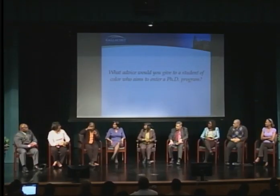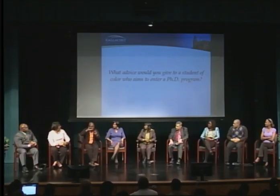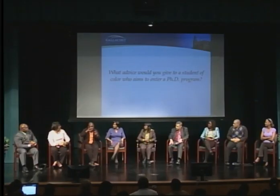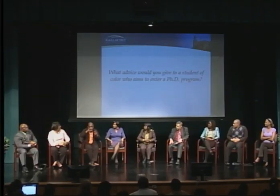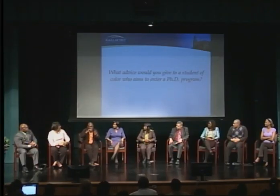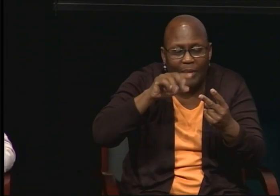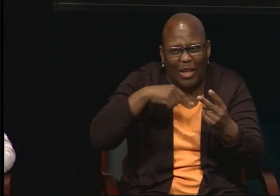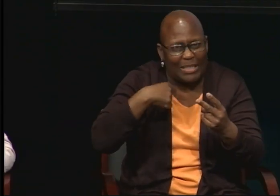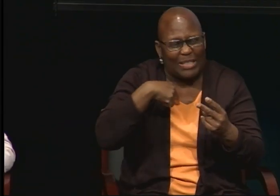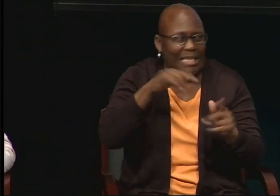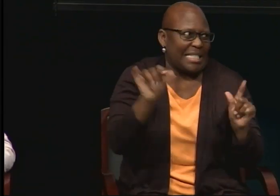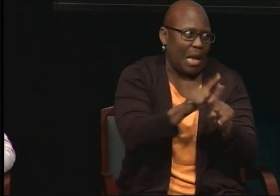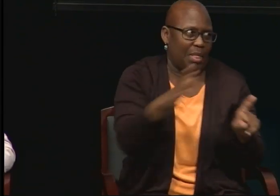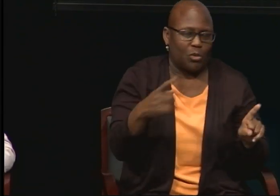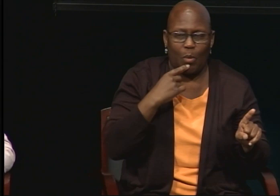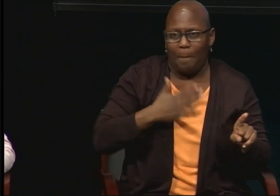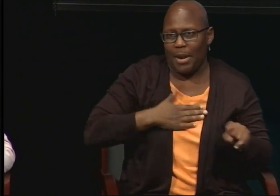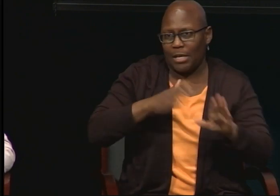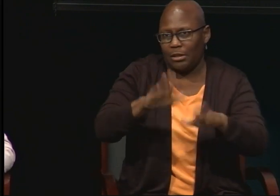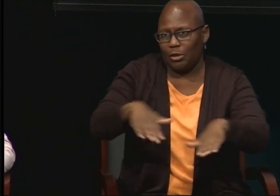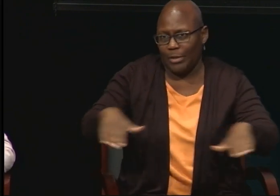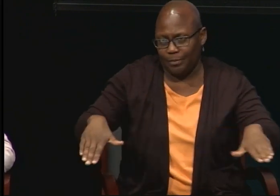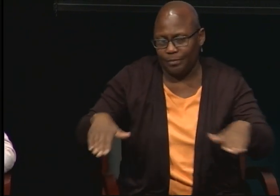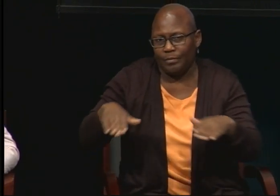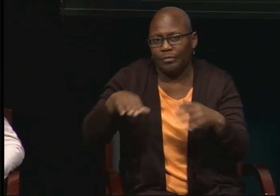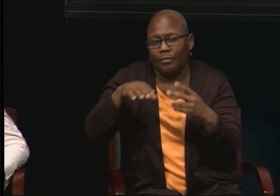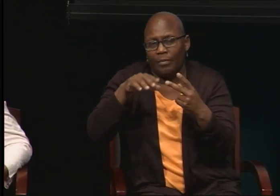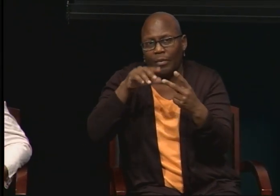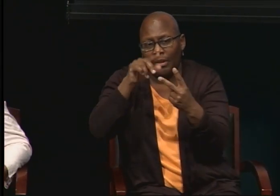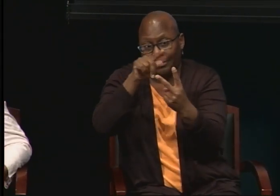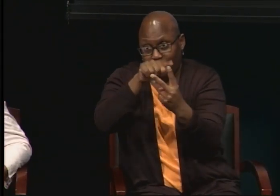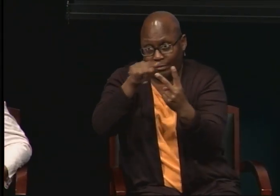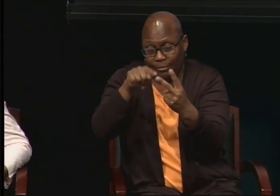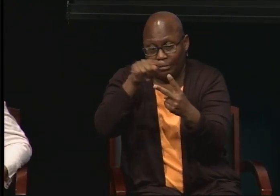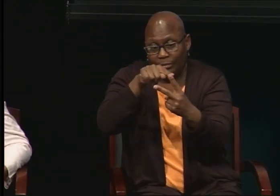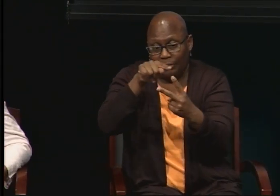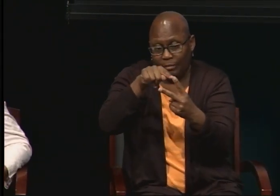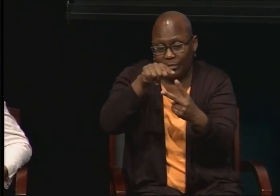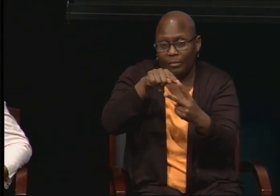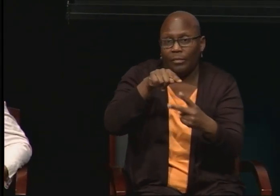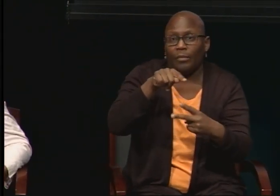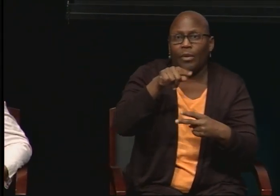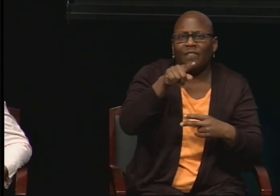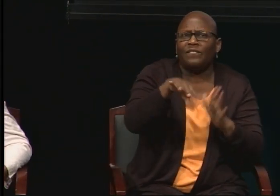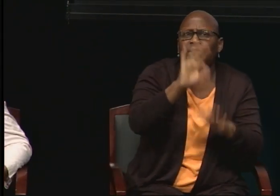find out what it is you're passionately interested in. And go for it. Go all the way.